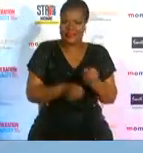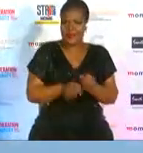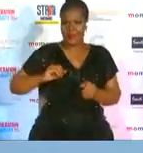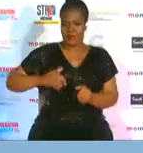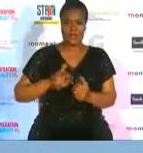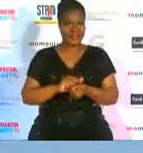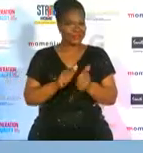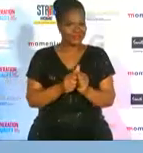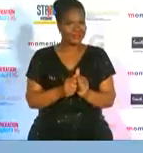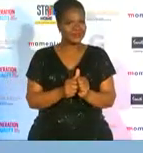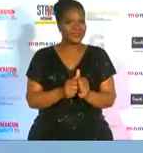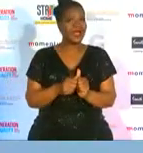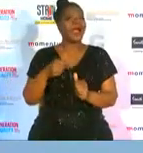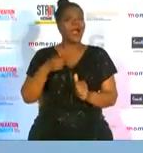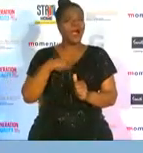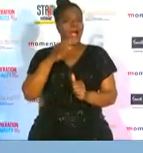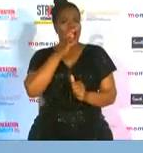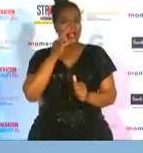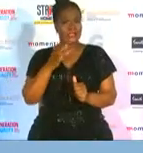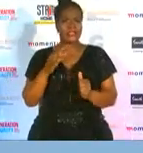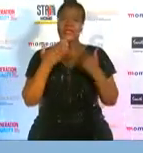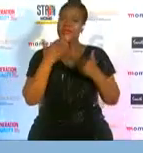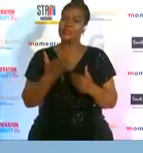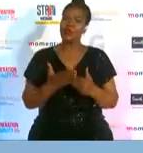and i'd like to say very big thank you to my team at home my family